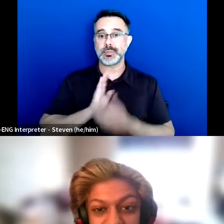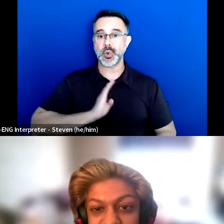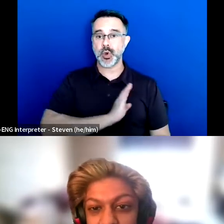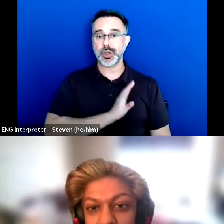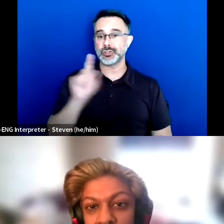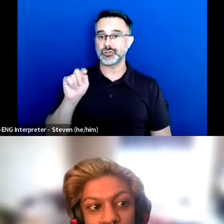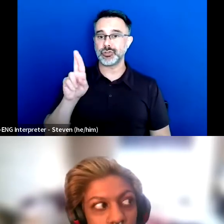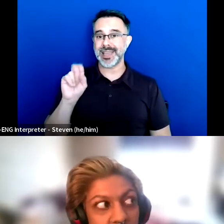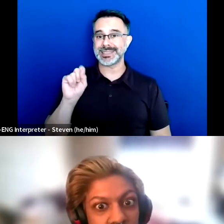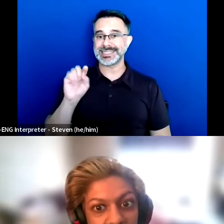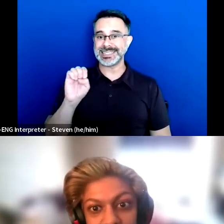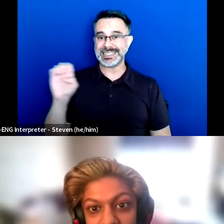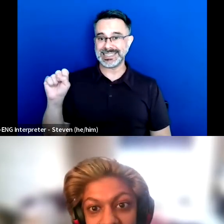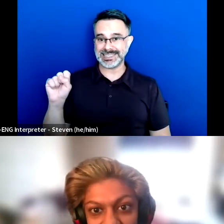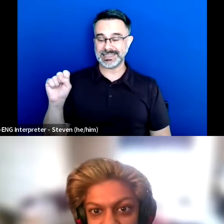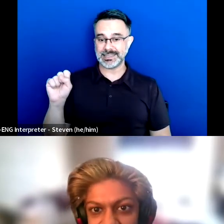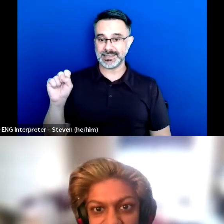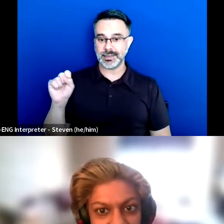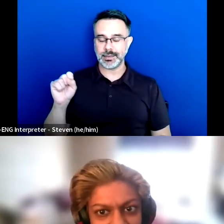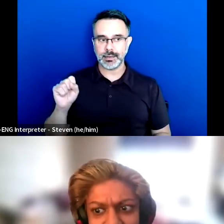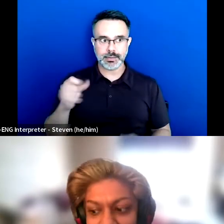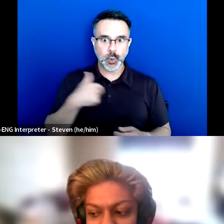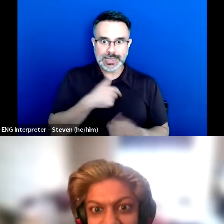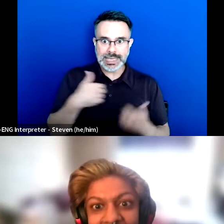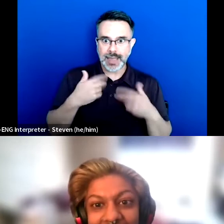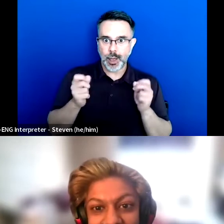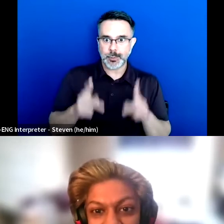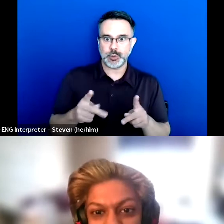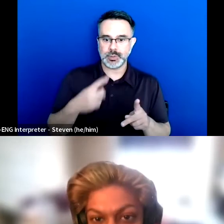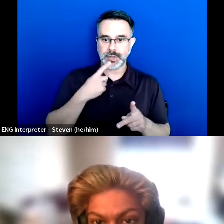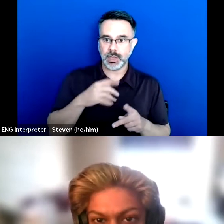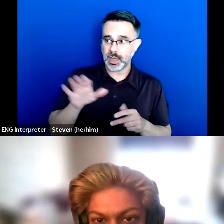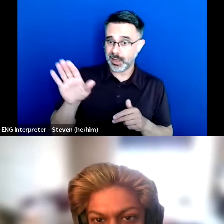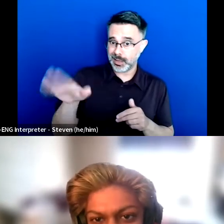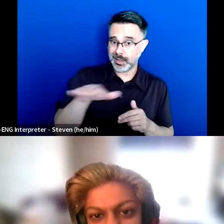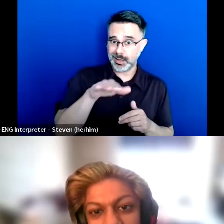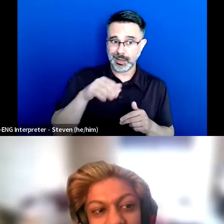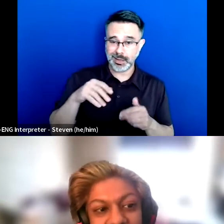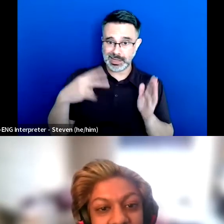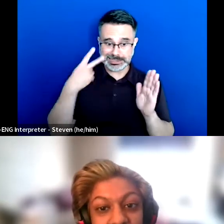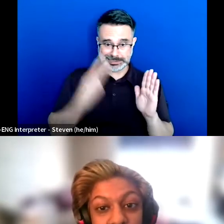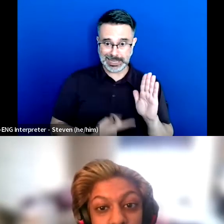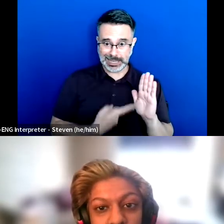And so we had a chance to be like hey, here's all the ableism I experienced in school.